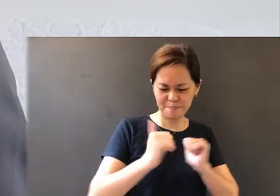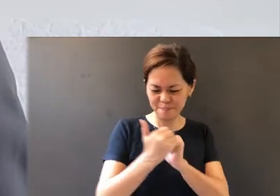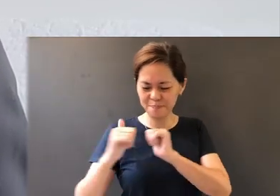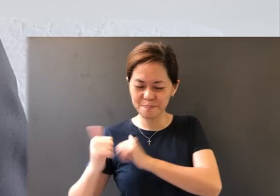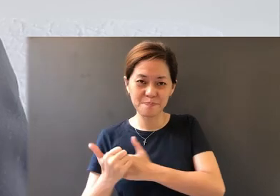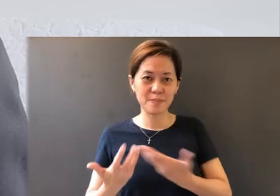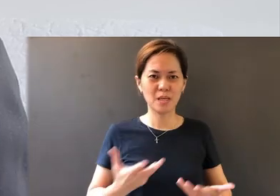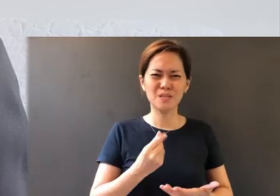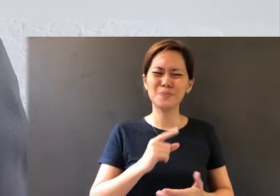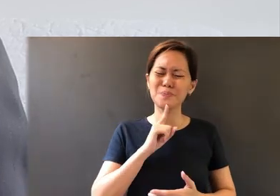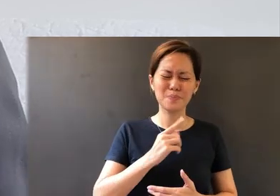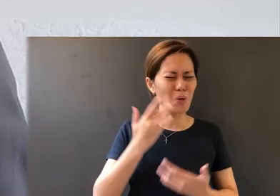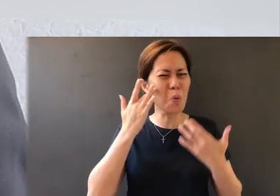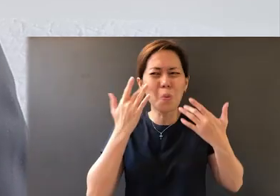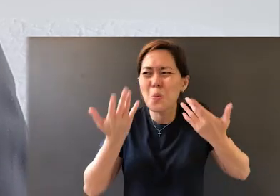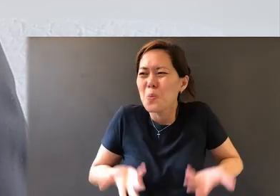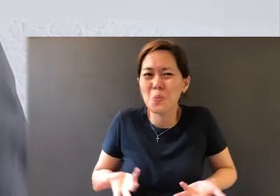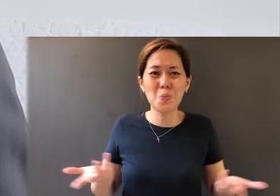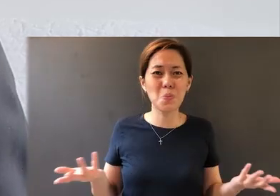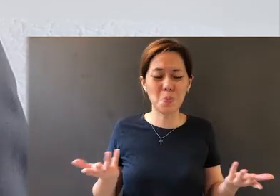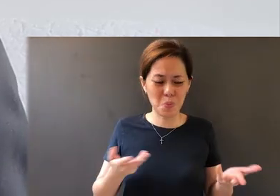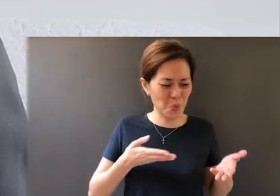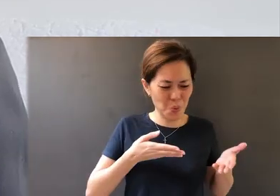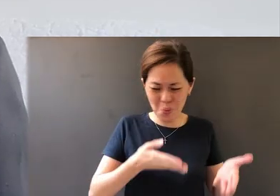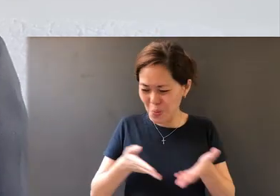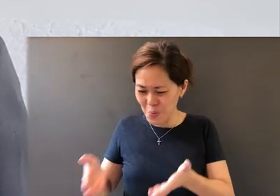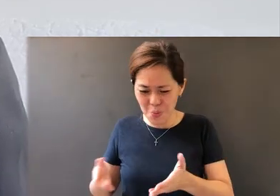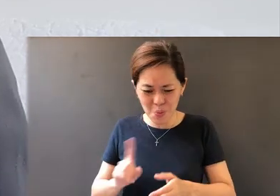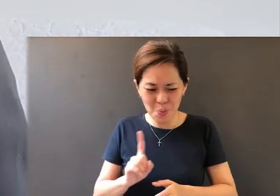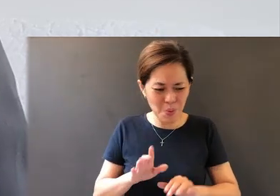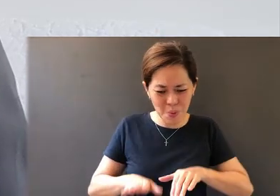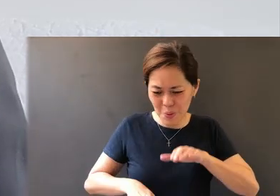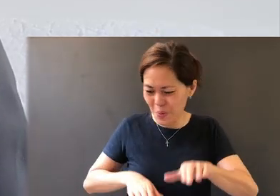and you really do not know the way forward,